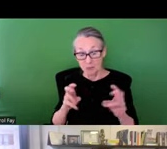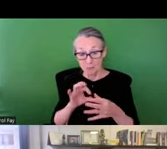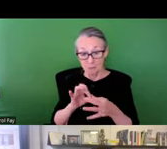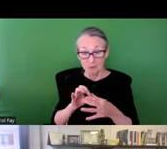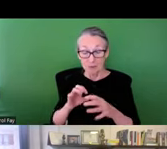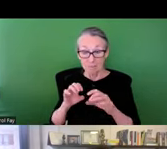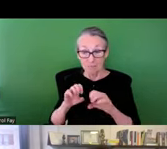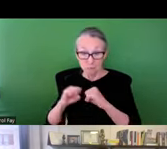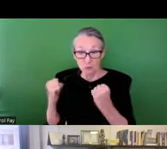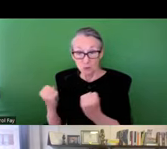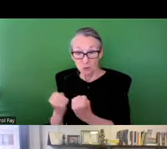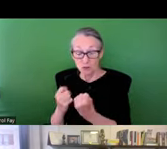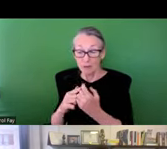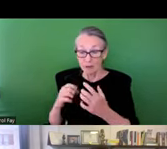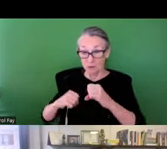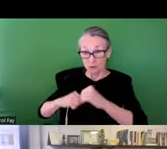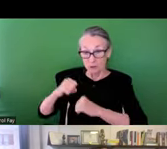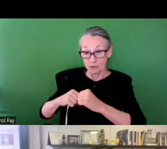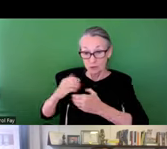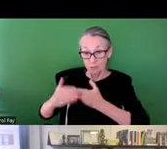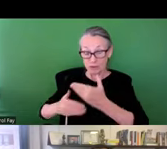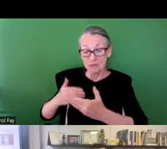I further unpack sort of these issues between